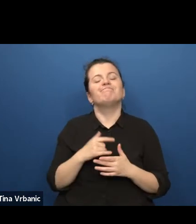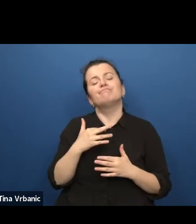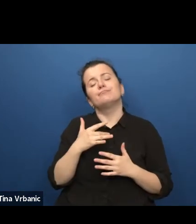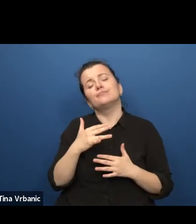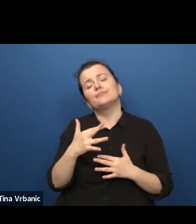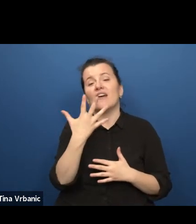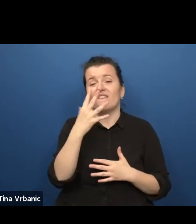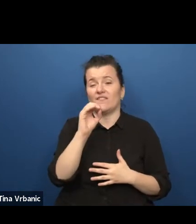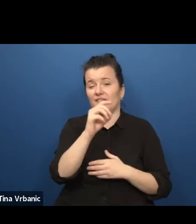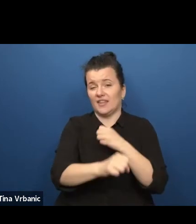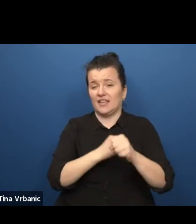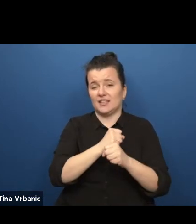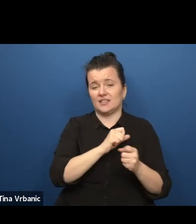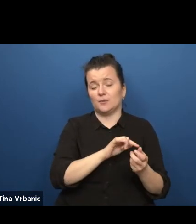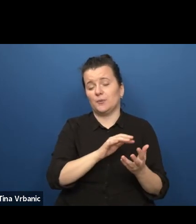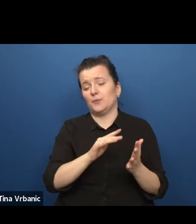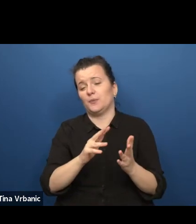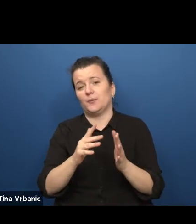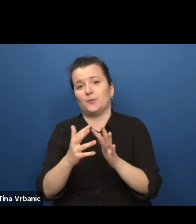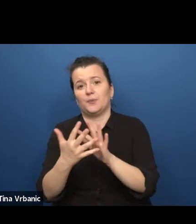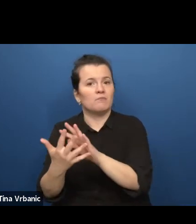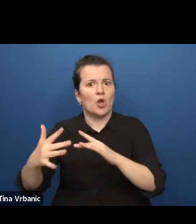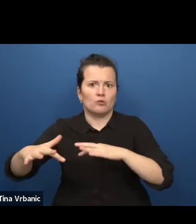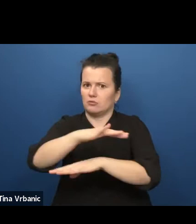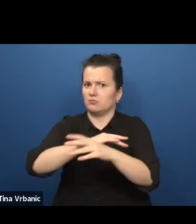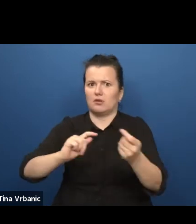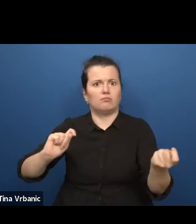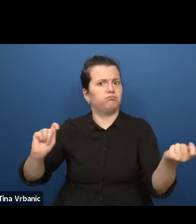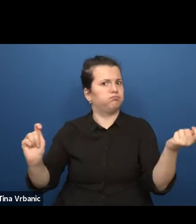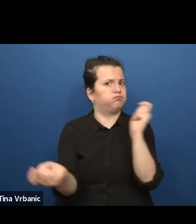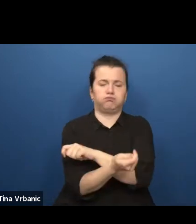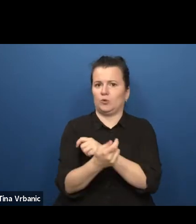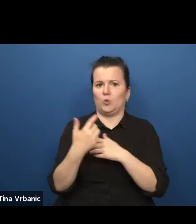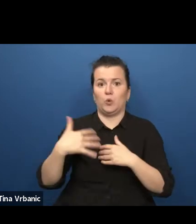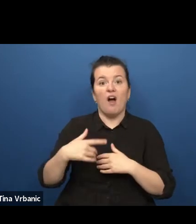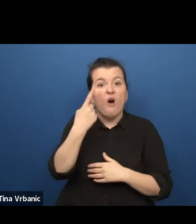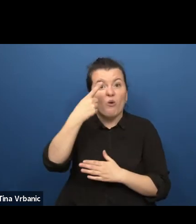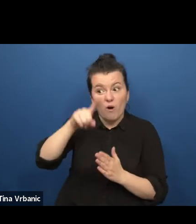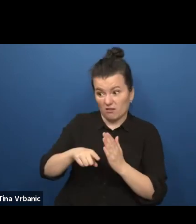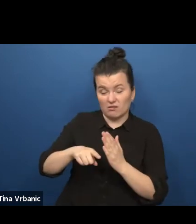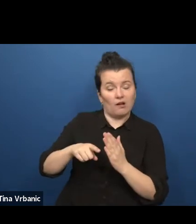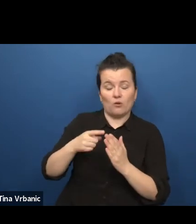even more than we could have imagined. theatres were or are still closed